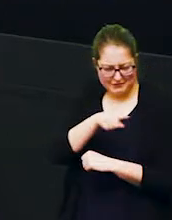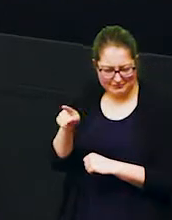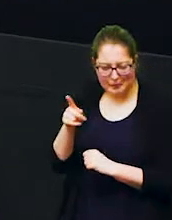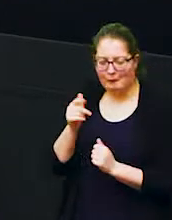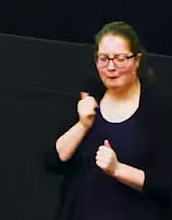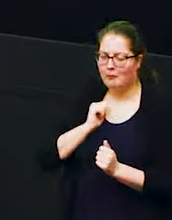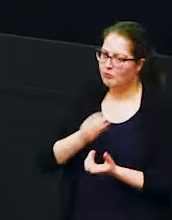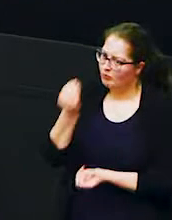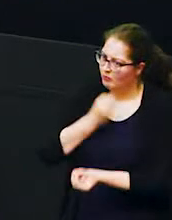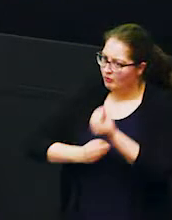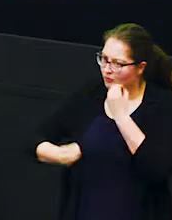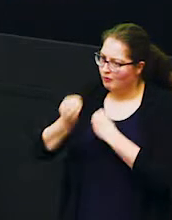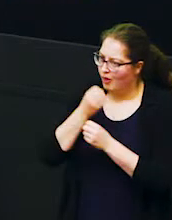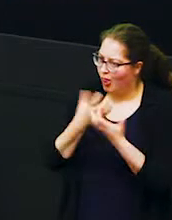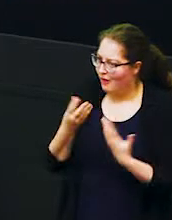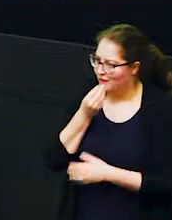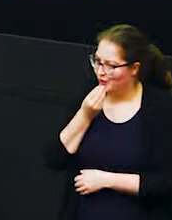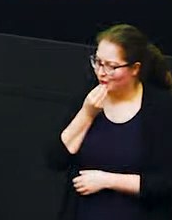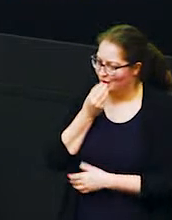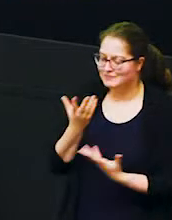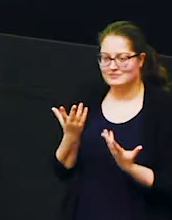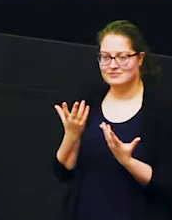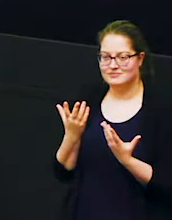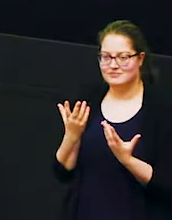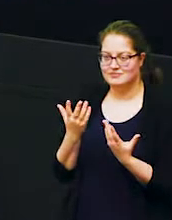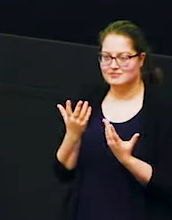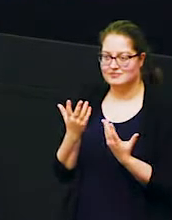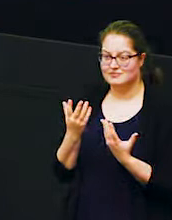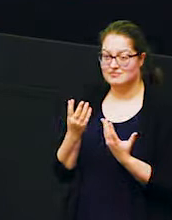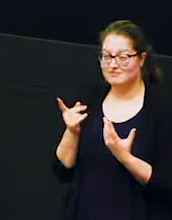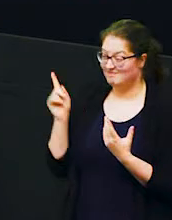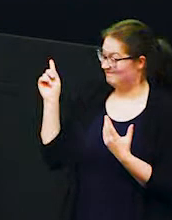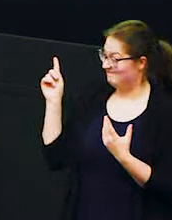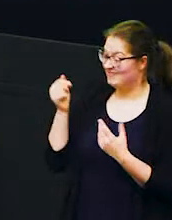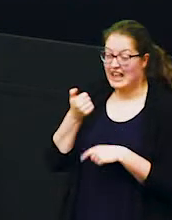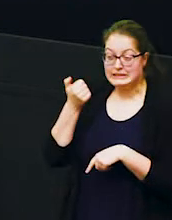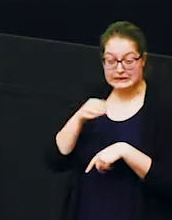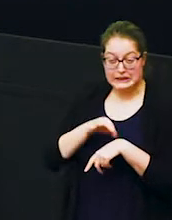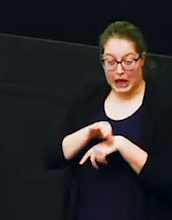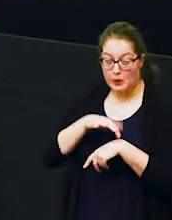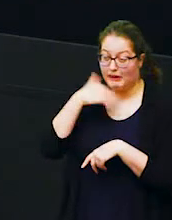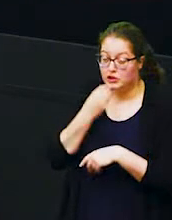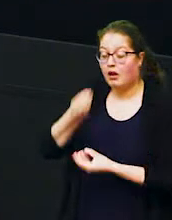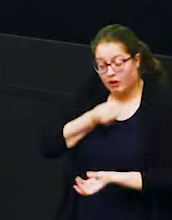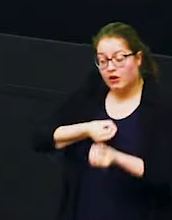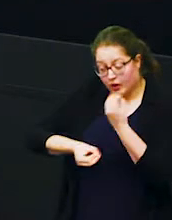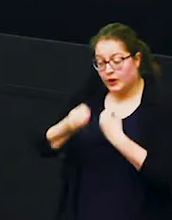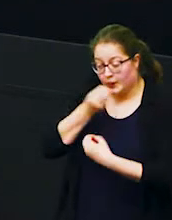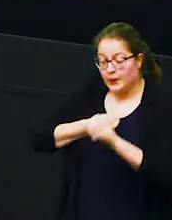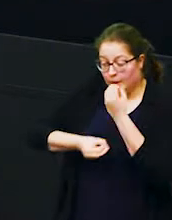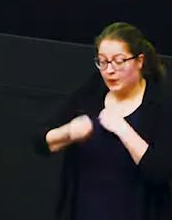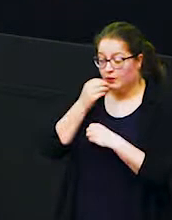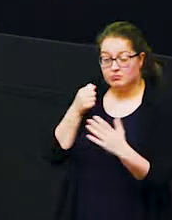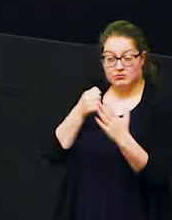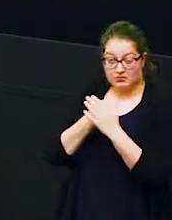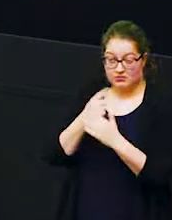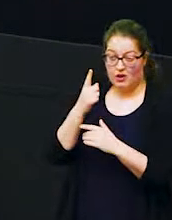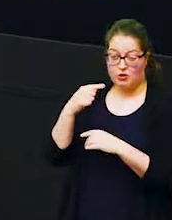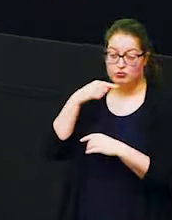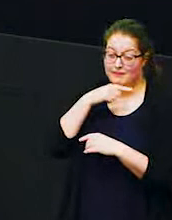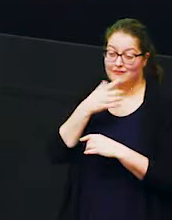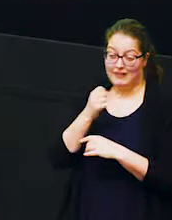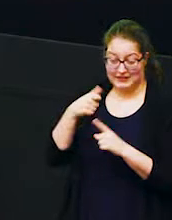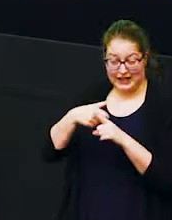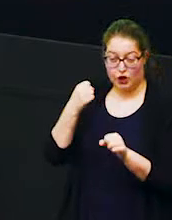awful lot of food they eat for 16 hours a day and they eat up to 150 kilograms in one day now what